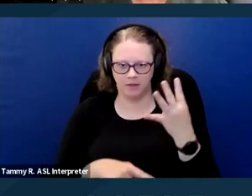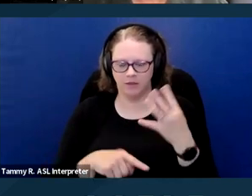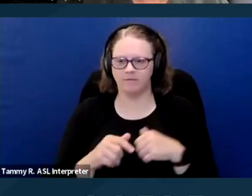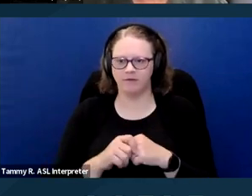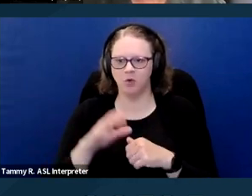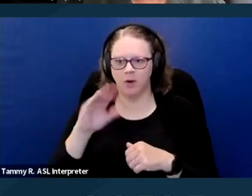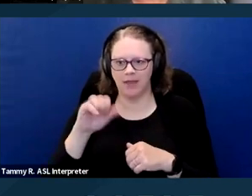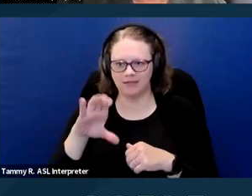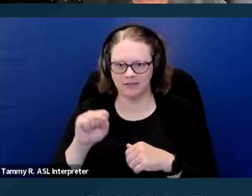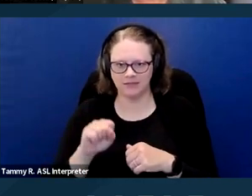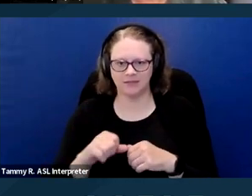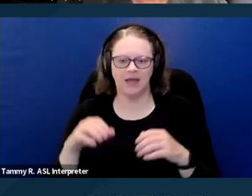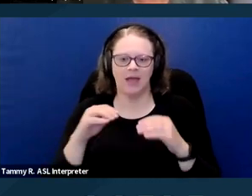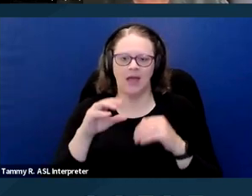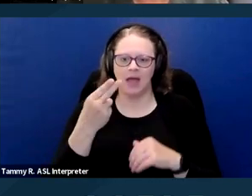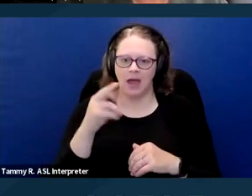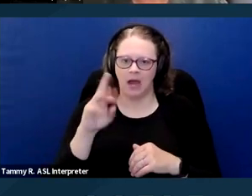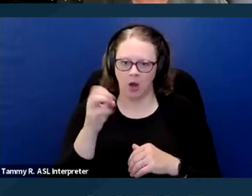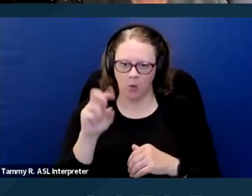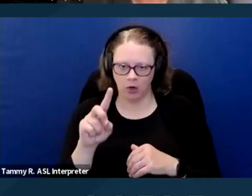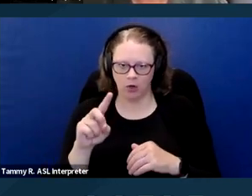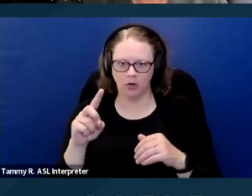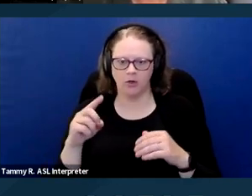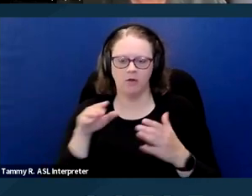the first is Howard versus HMK holdings.